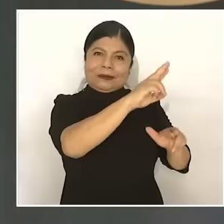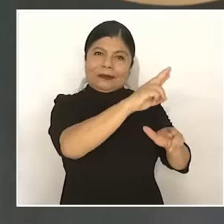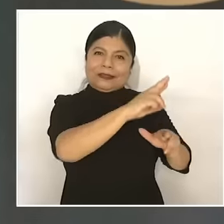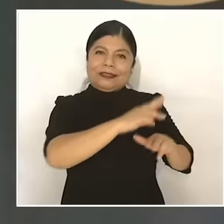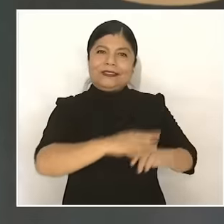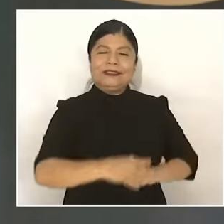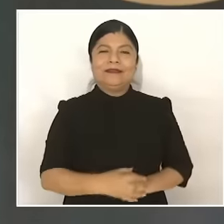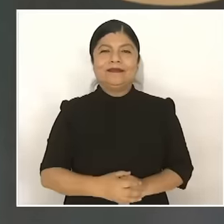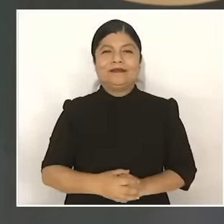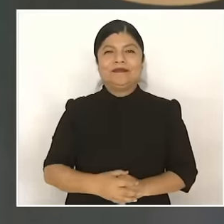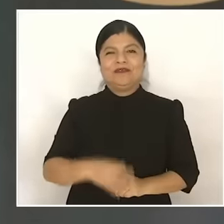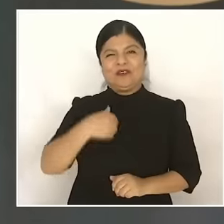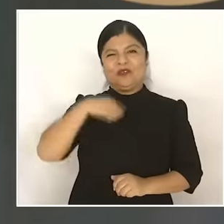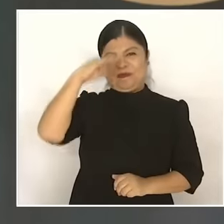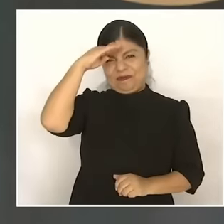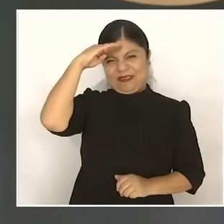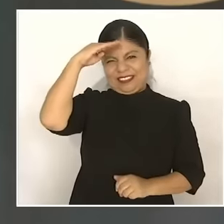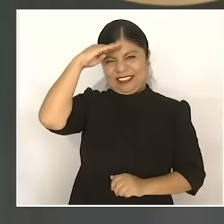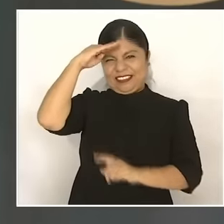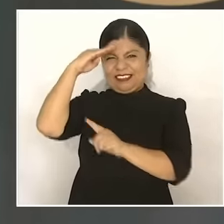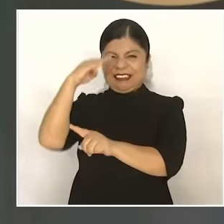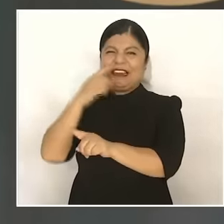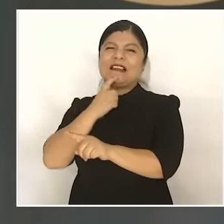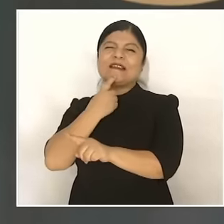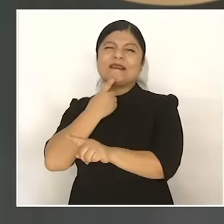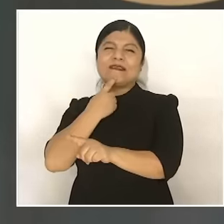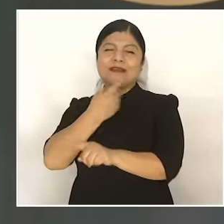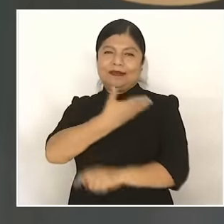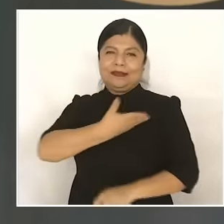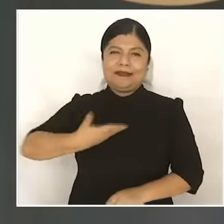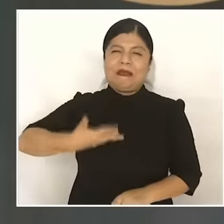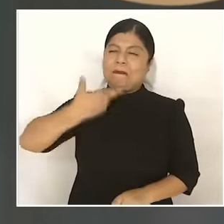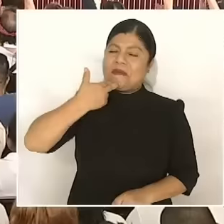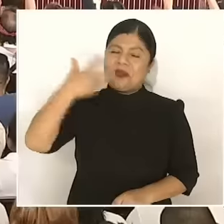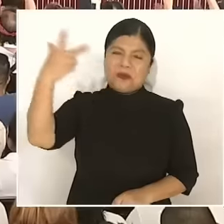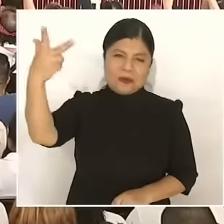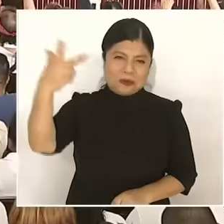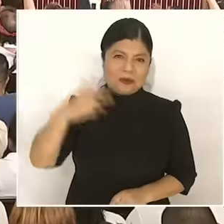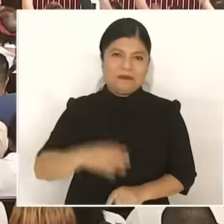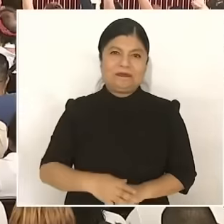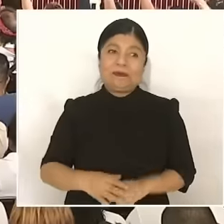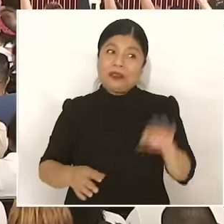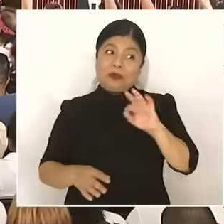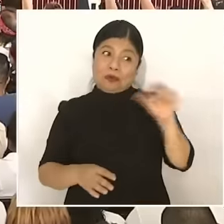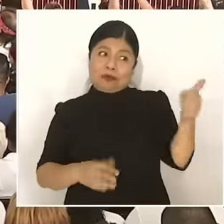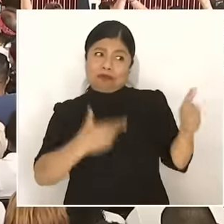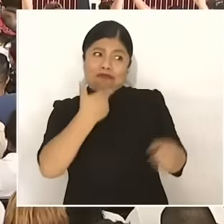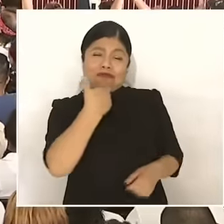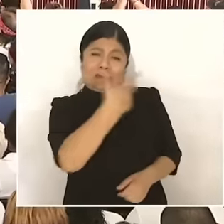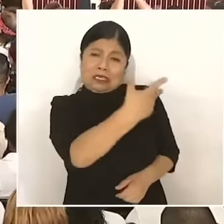best of the great presidents in the history of Mexico, he is among the